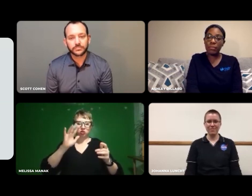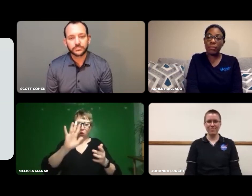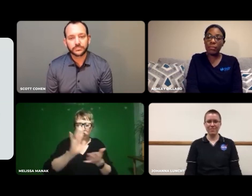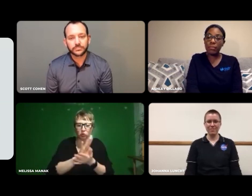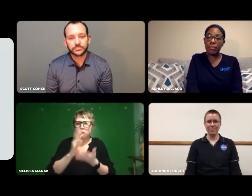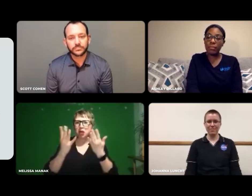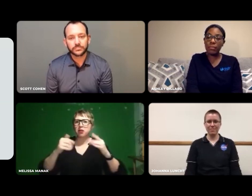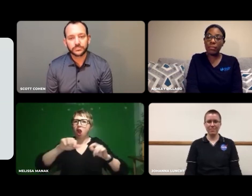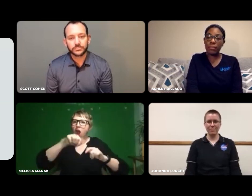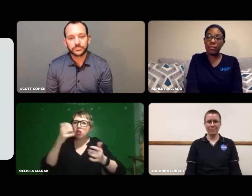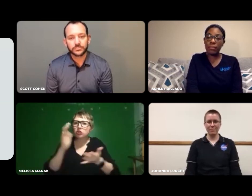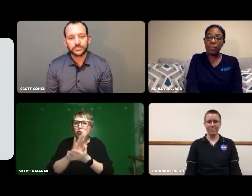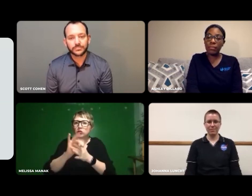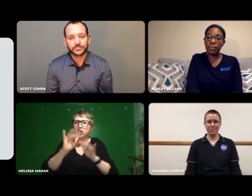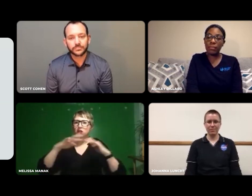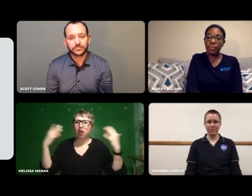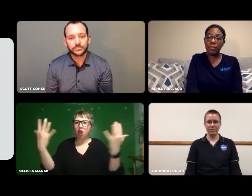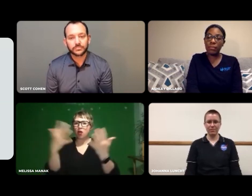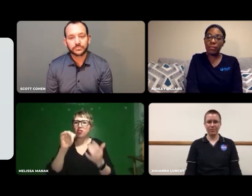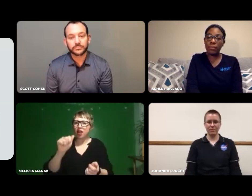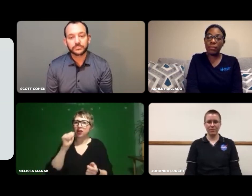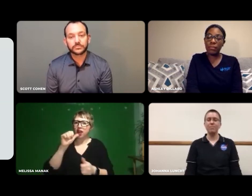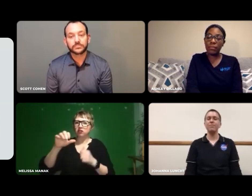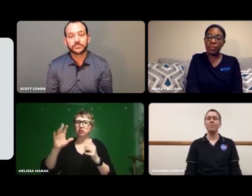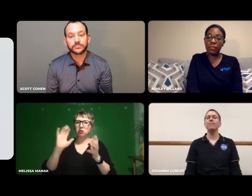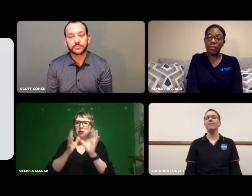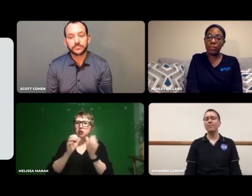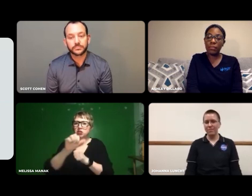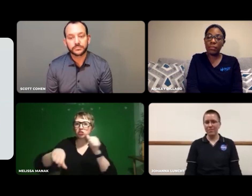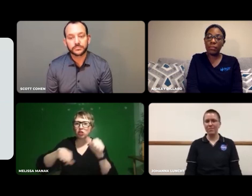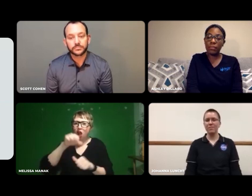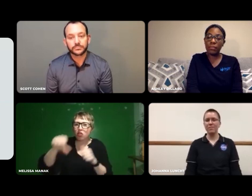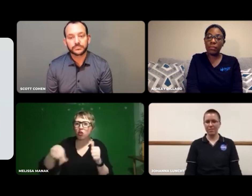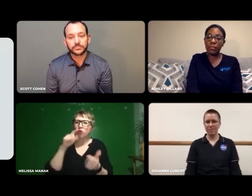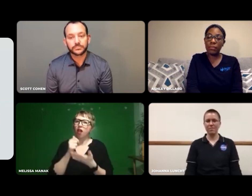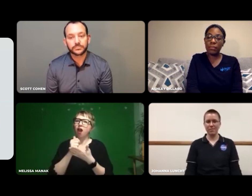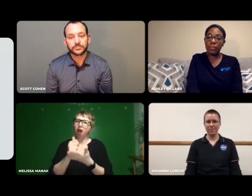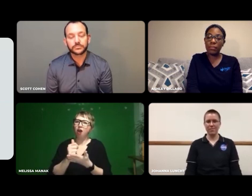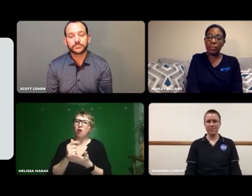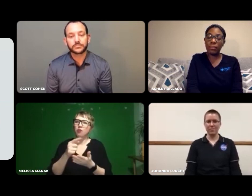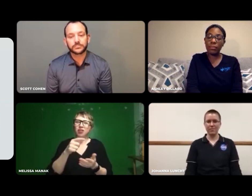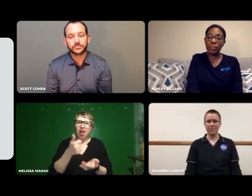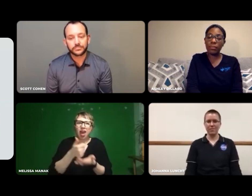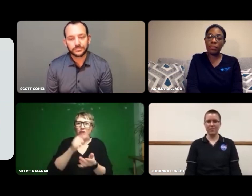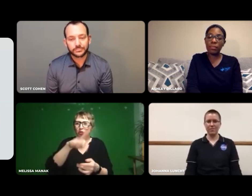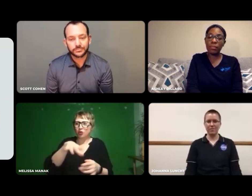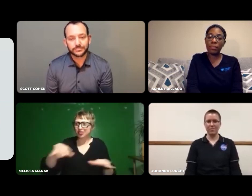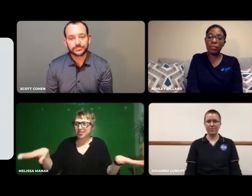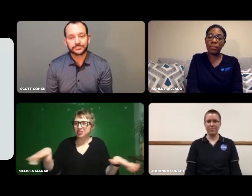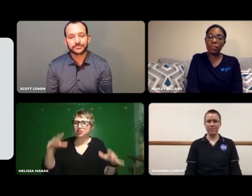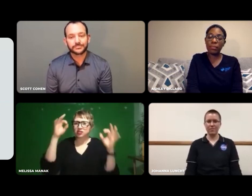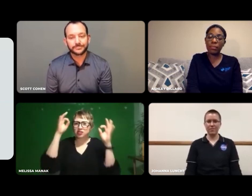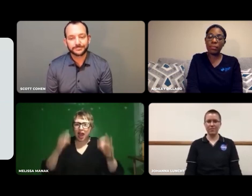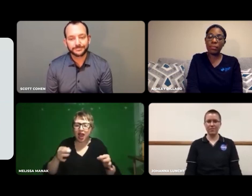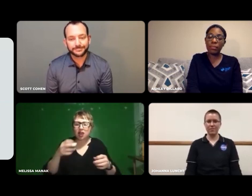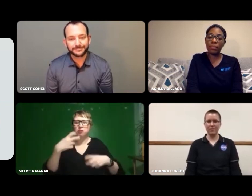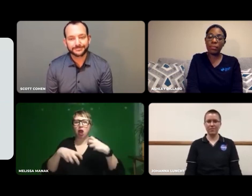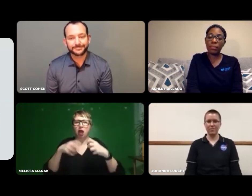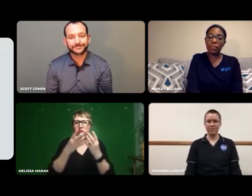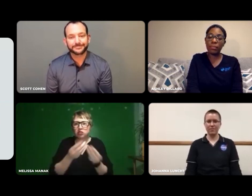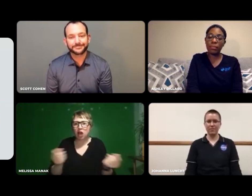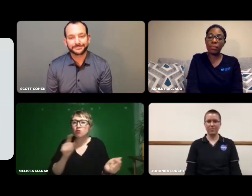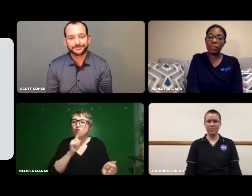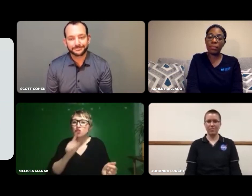If it's not at your school, maybe other schools can meet one another, mix together, and problem solve.